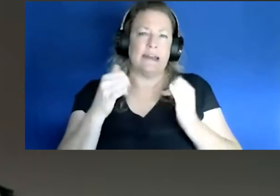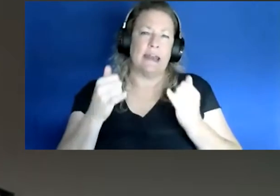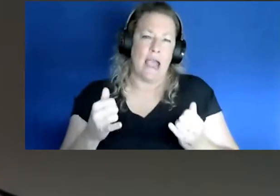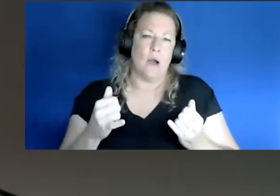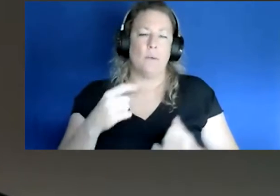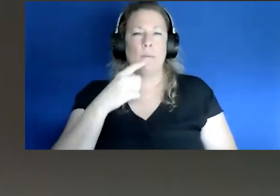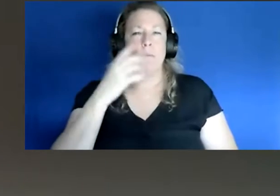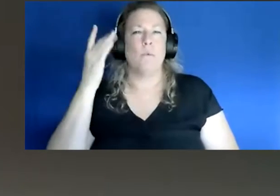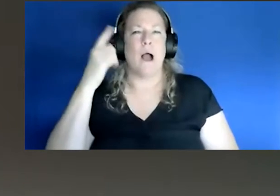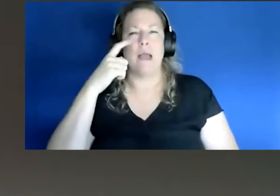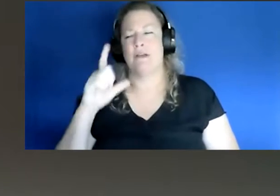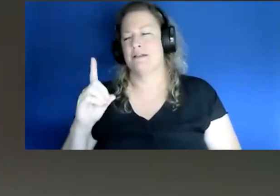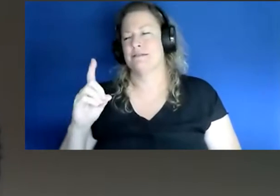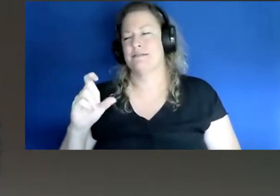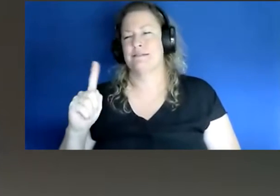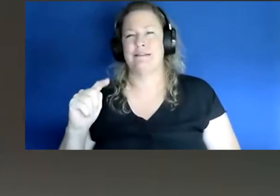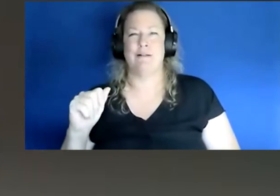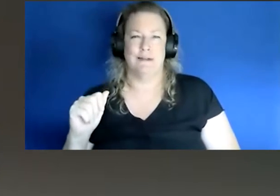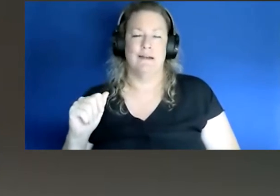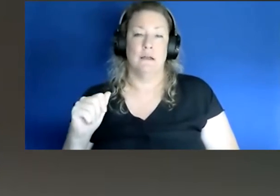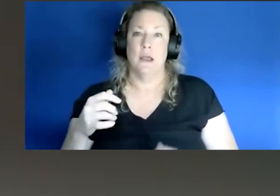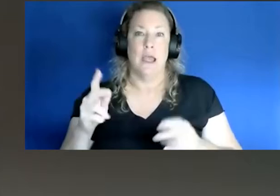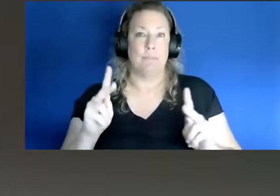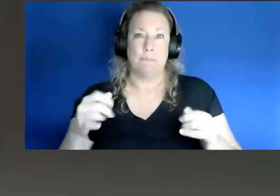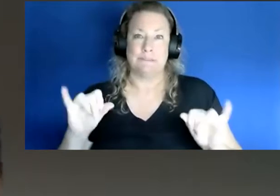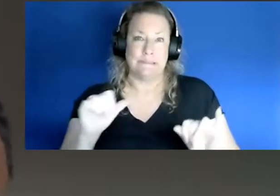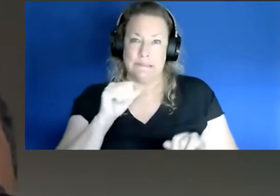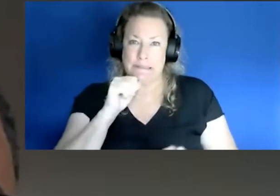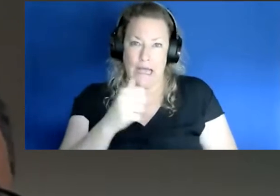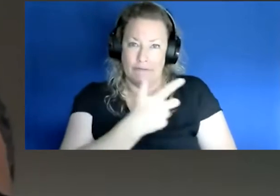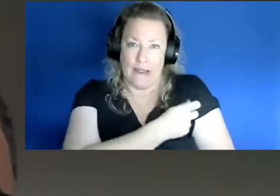due to the the delta variant and people still not being vaccinated, but the rates are down.